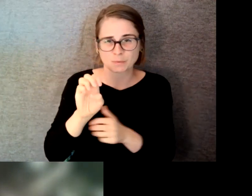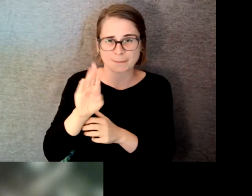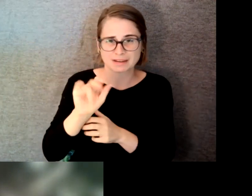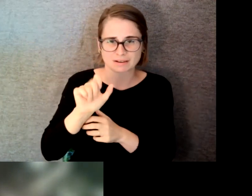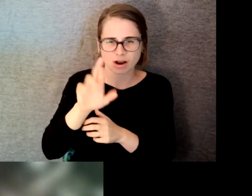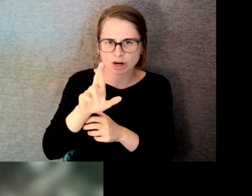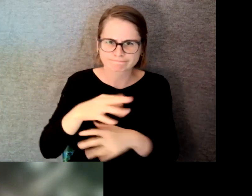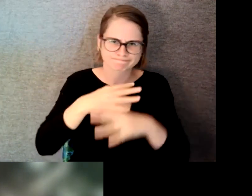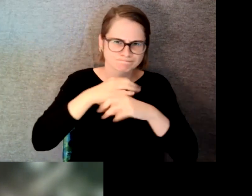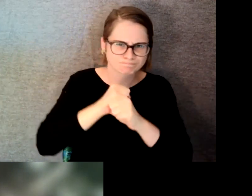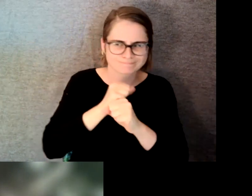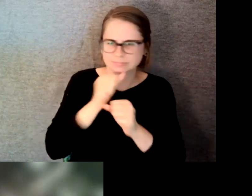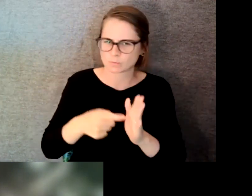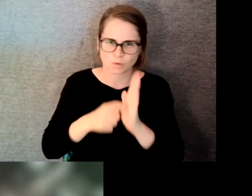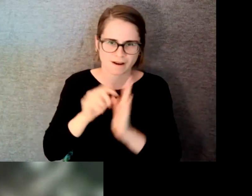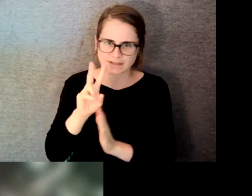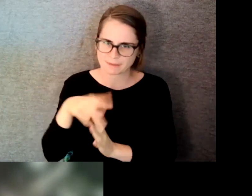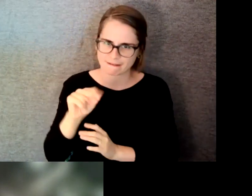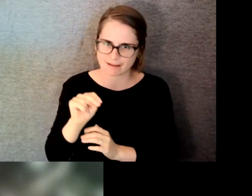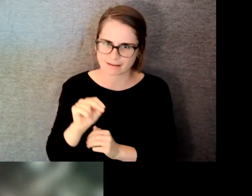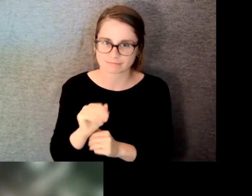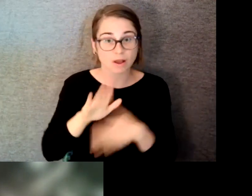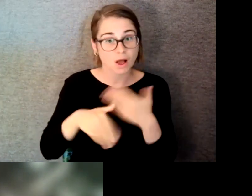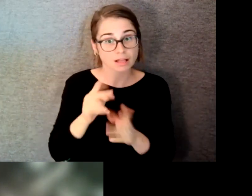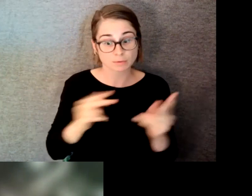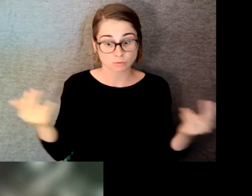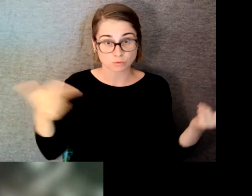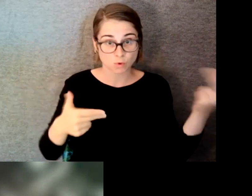access. All attendees have joined in mute mode however your questions for our panel